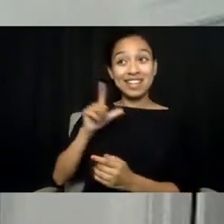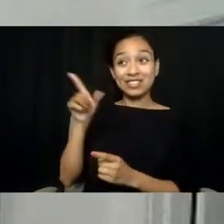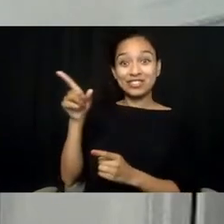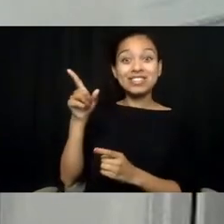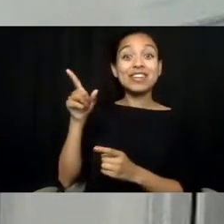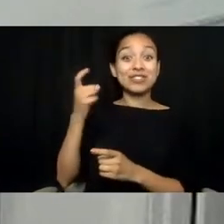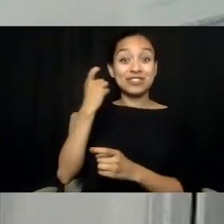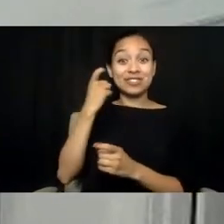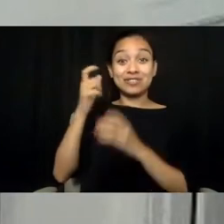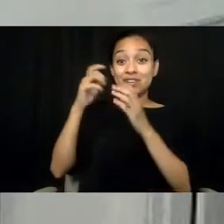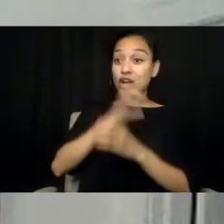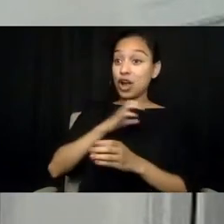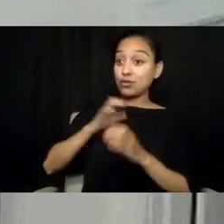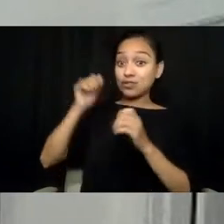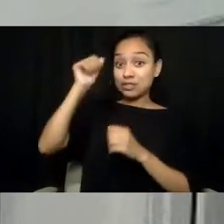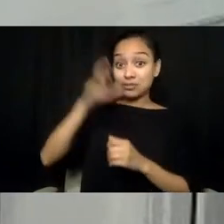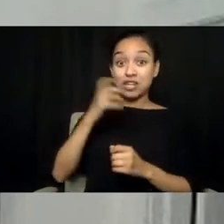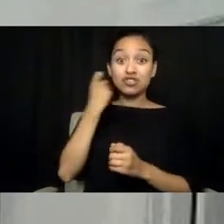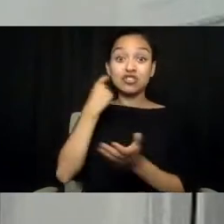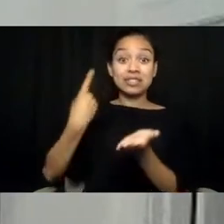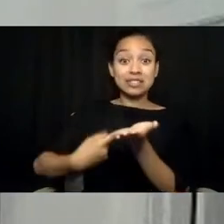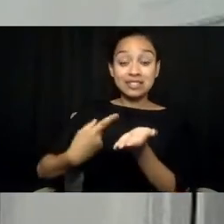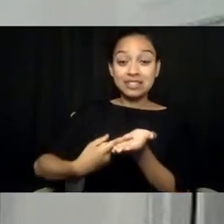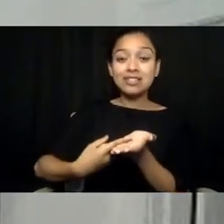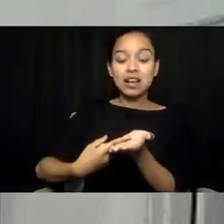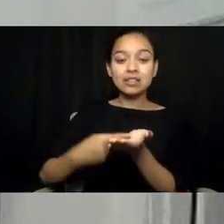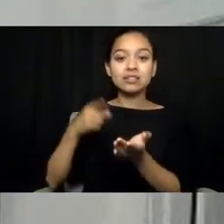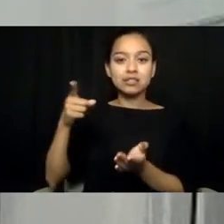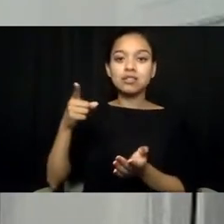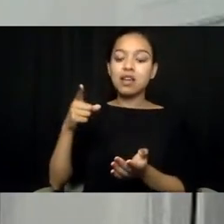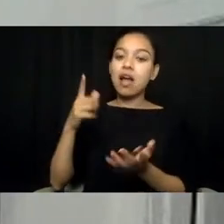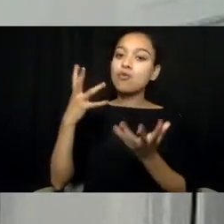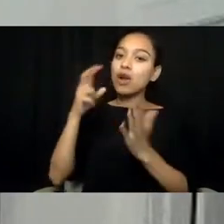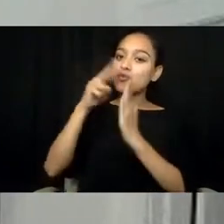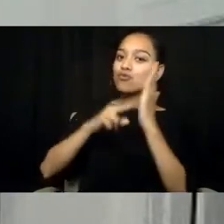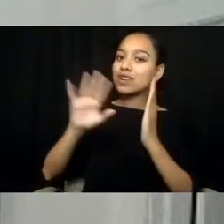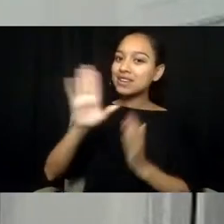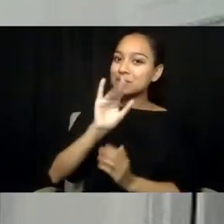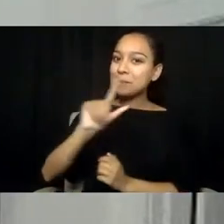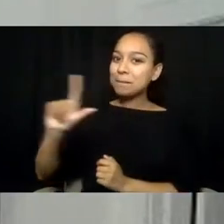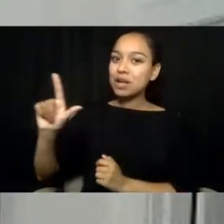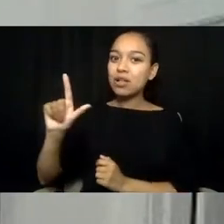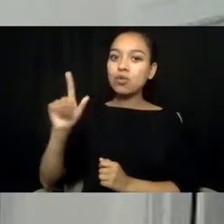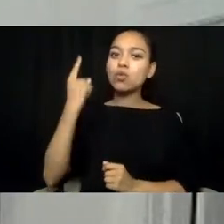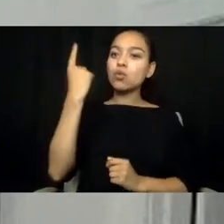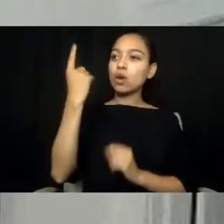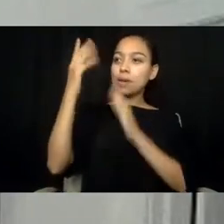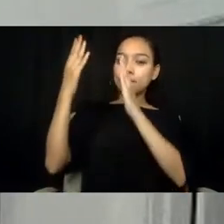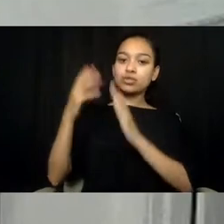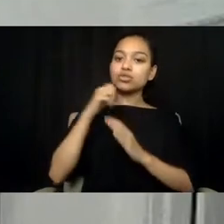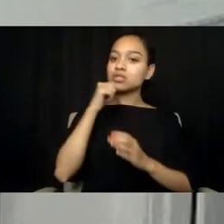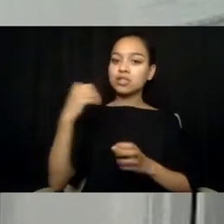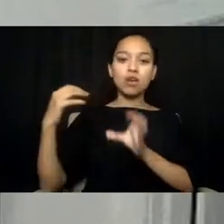What is that accountability for equitable? Because in the business world,